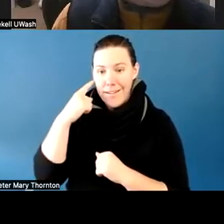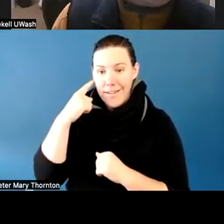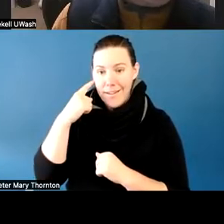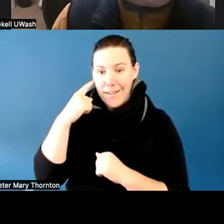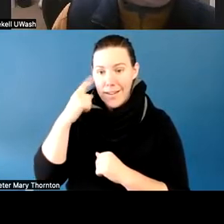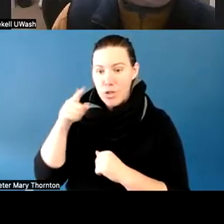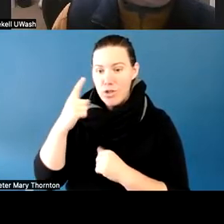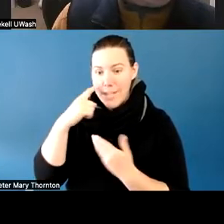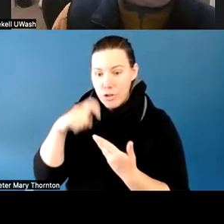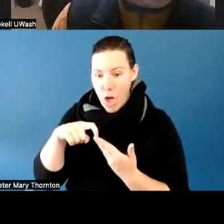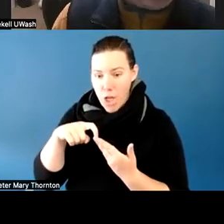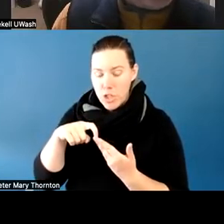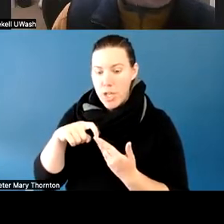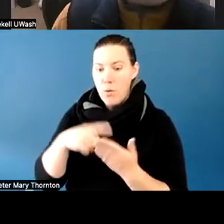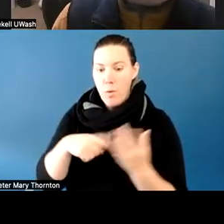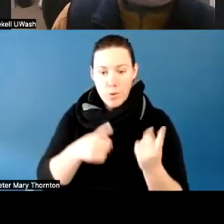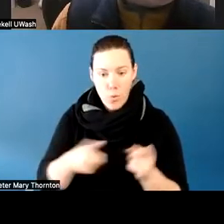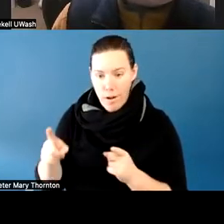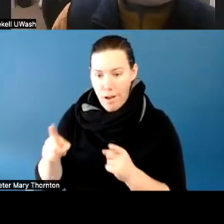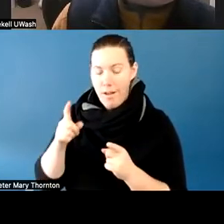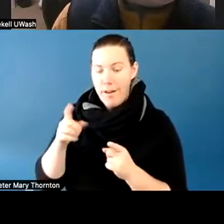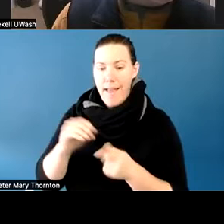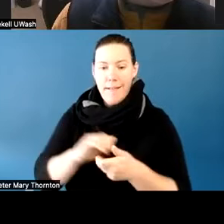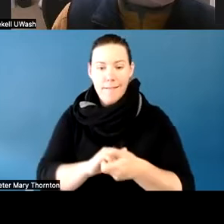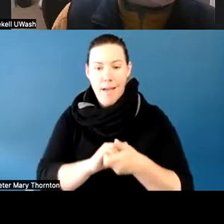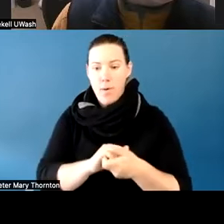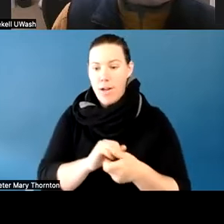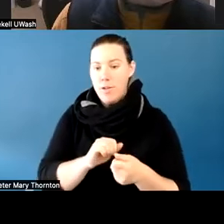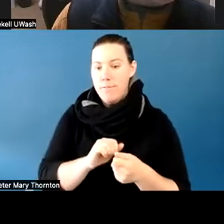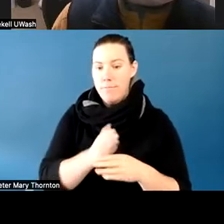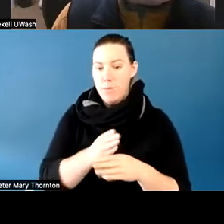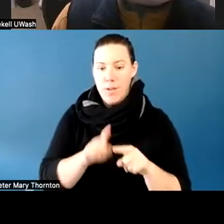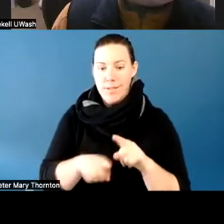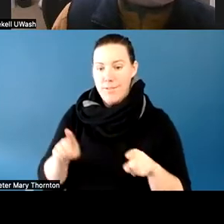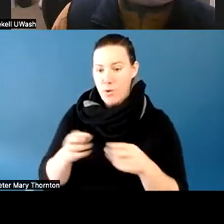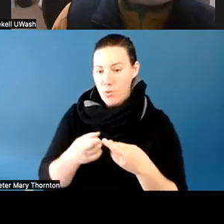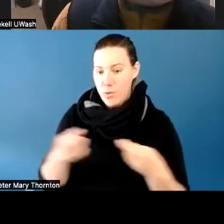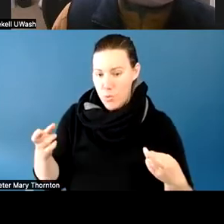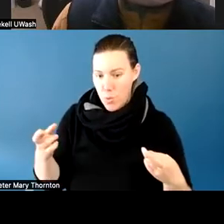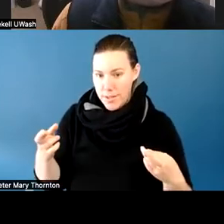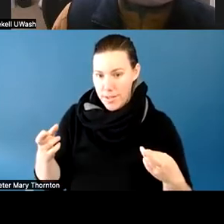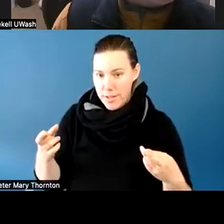and the collaboration between different resources on campus, and the faculty members.